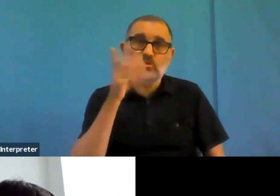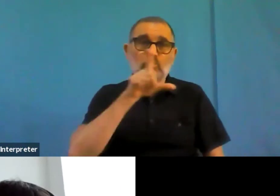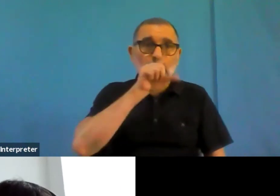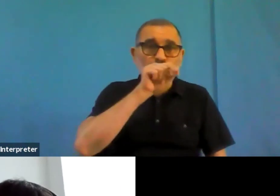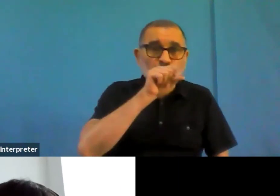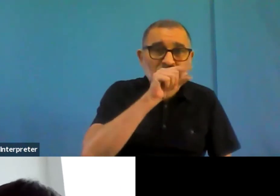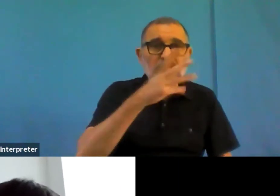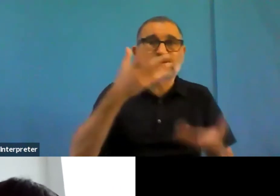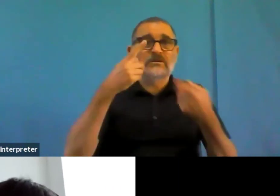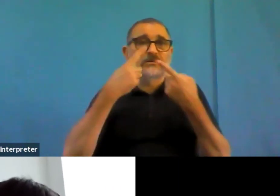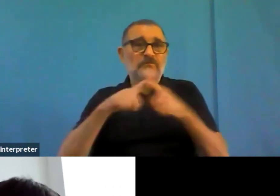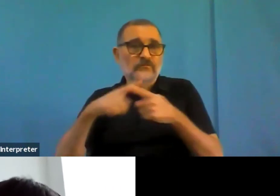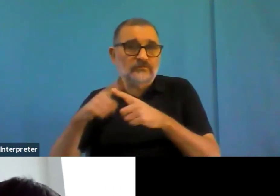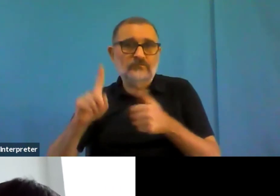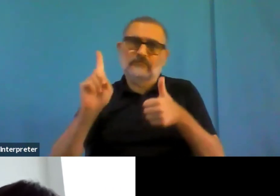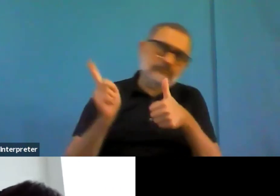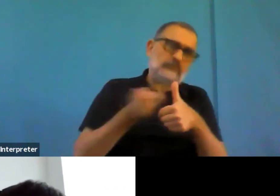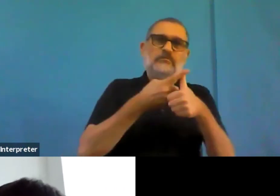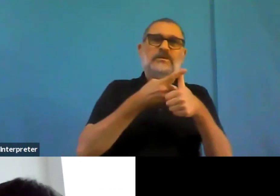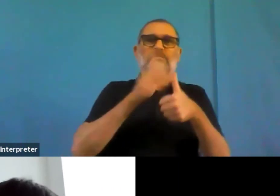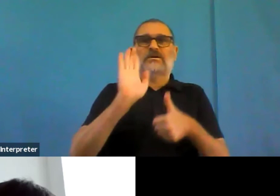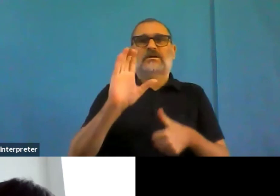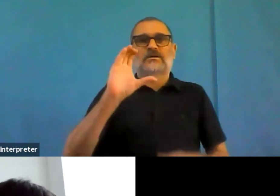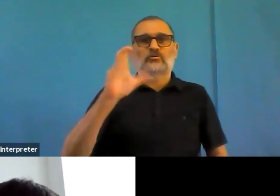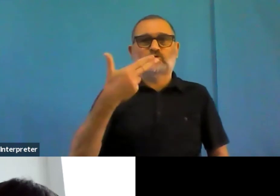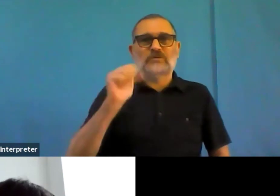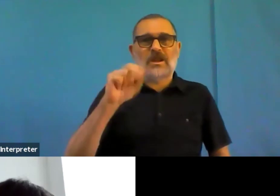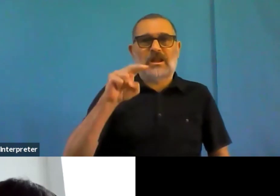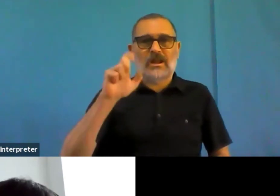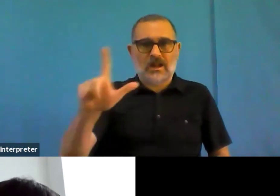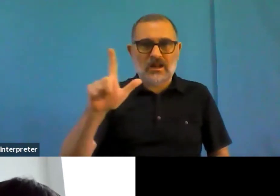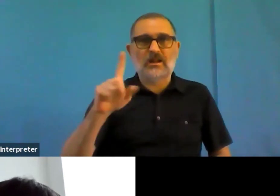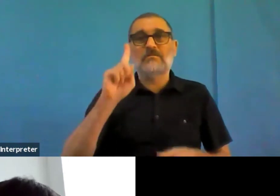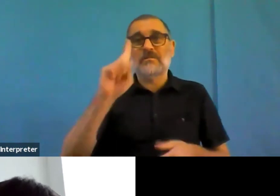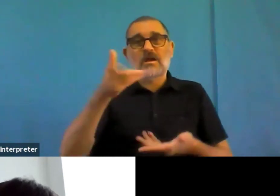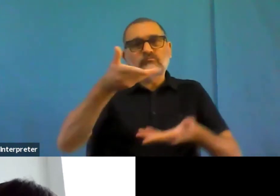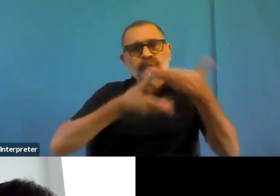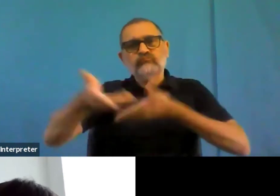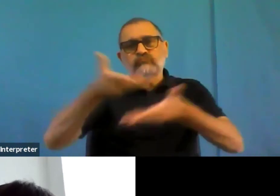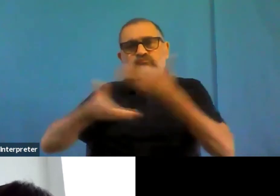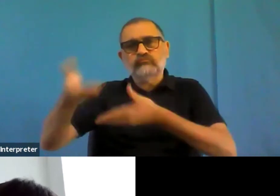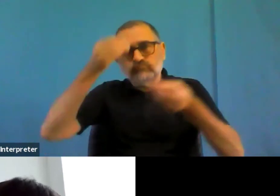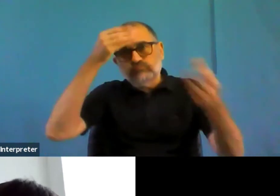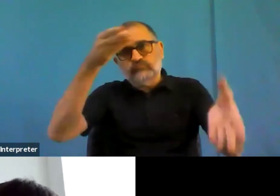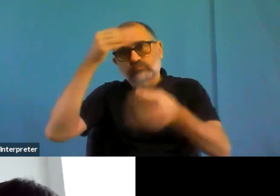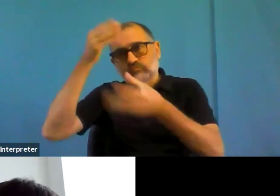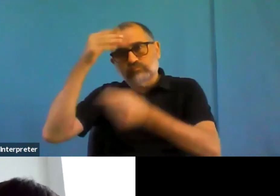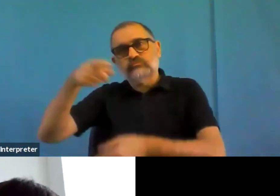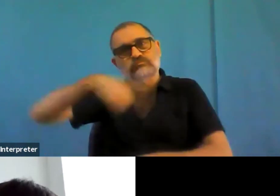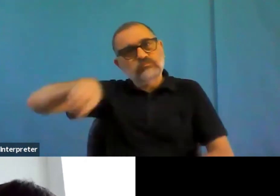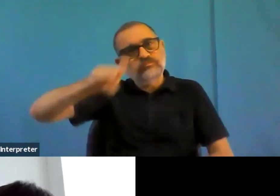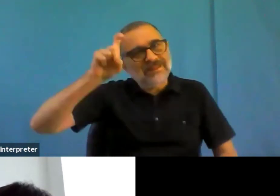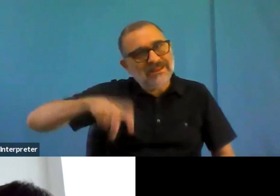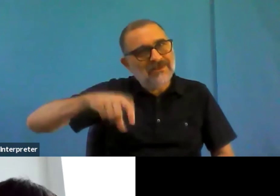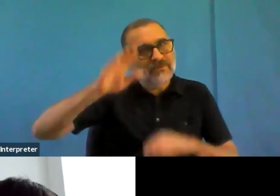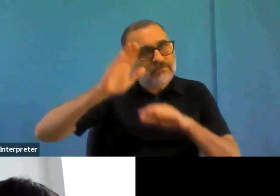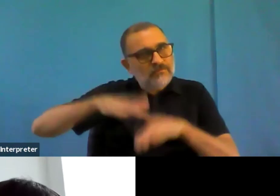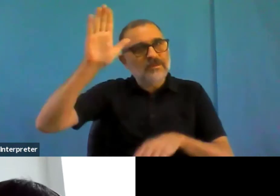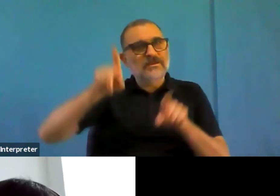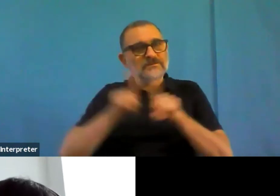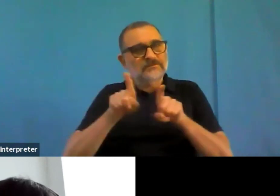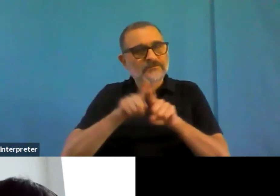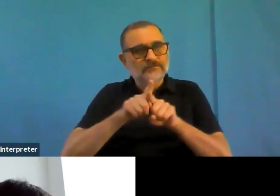And this should be also covered by the legislation, then, but the understandability.